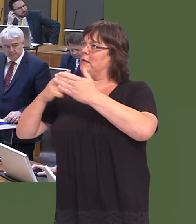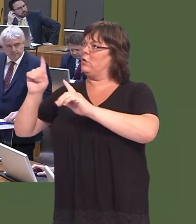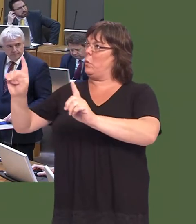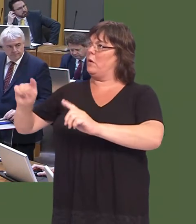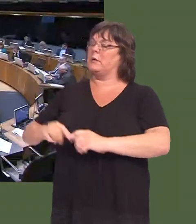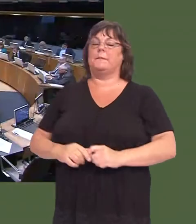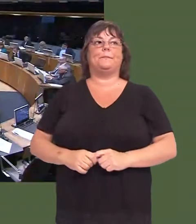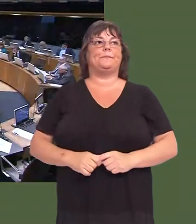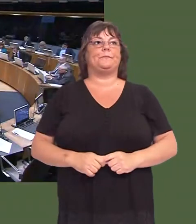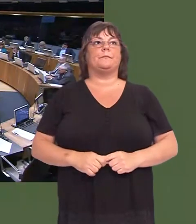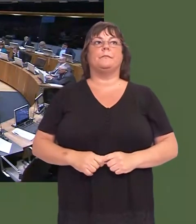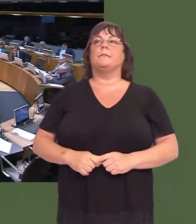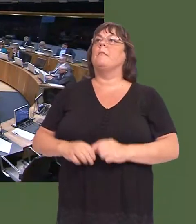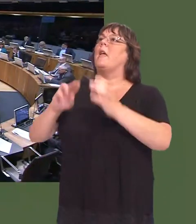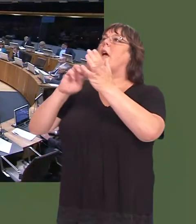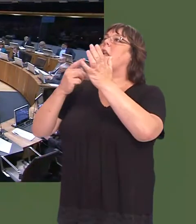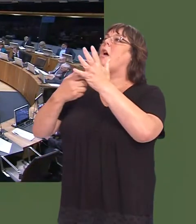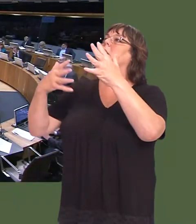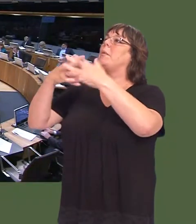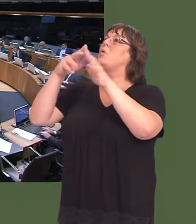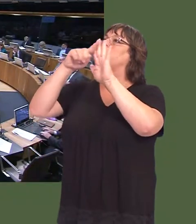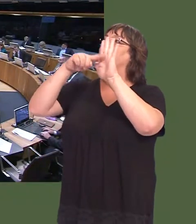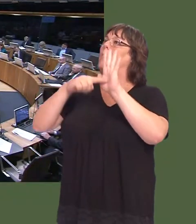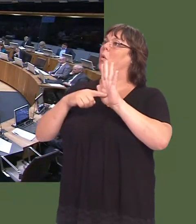David Melding: First Minister, Natural Resources Walesís report ëTree Cover in Walesí Towns